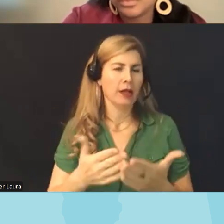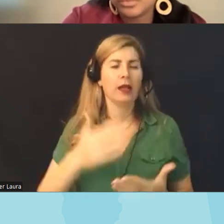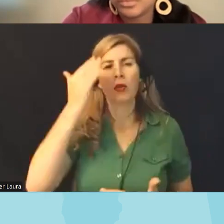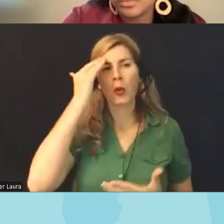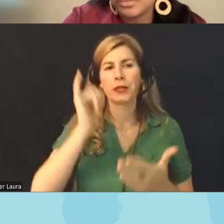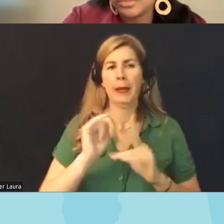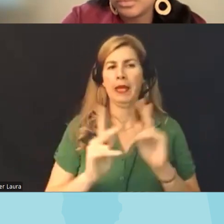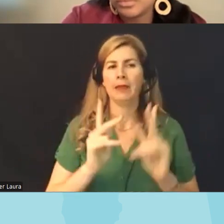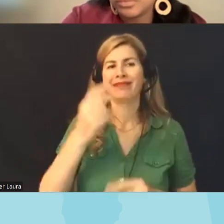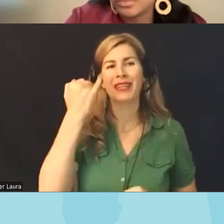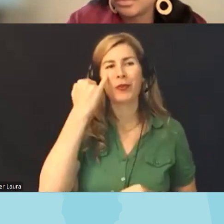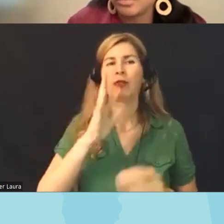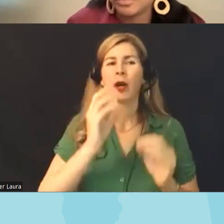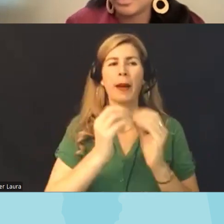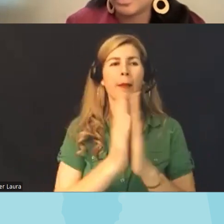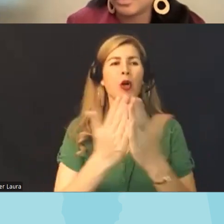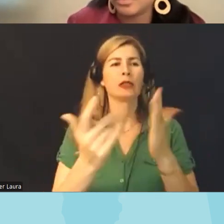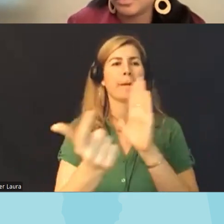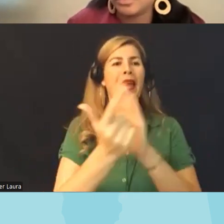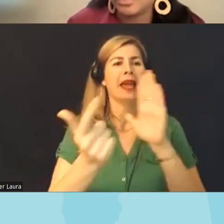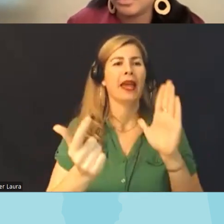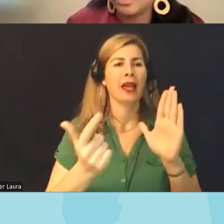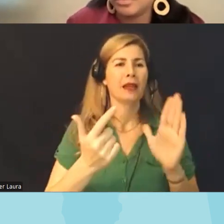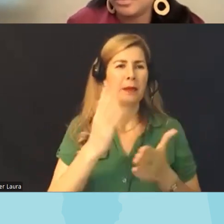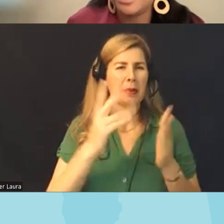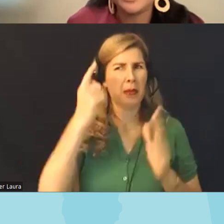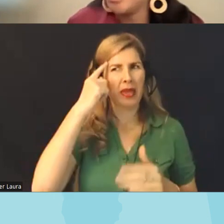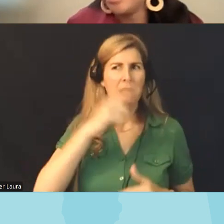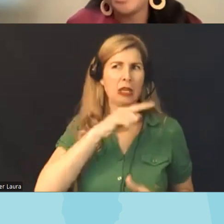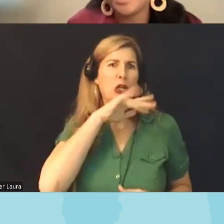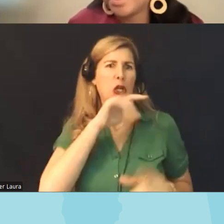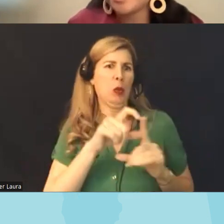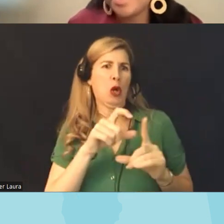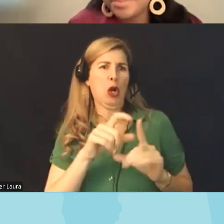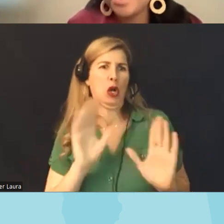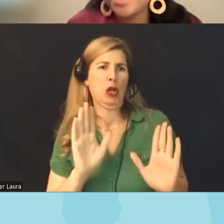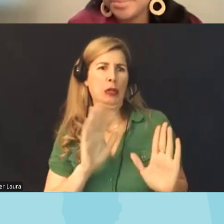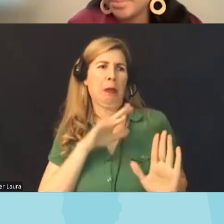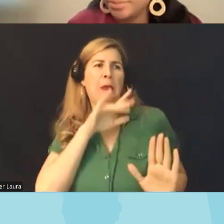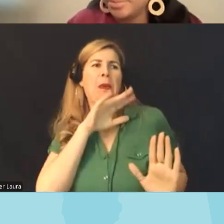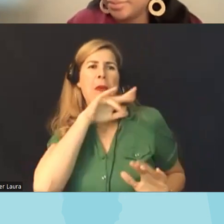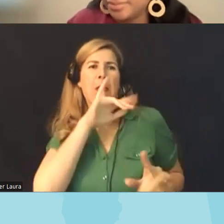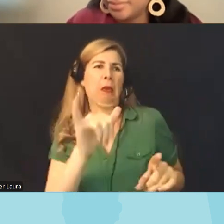about band books we're talking about you know dirty words and bad things uh and you know it's